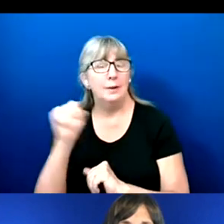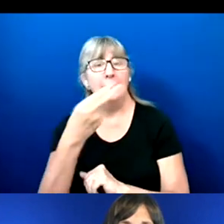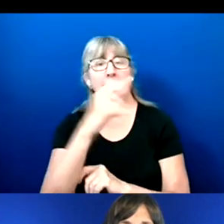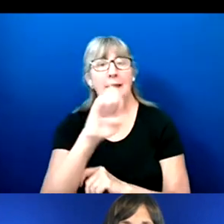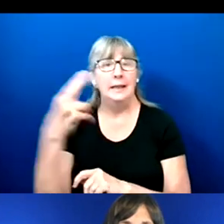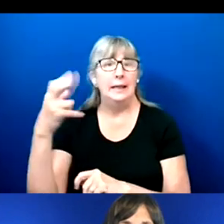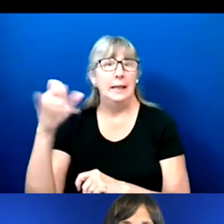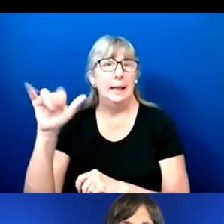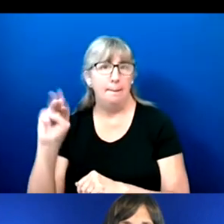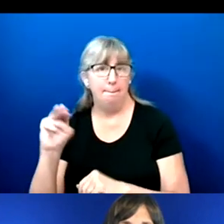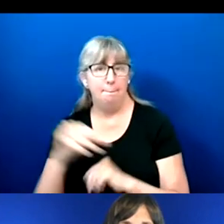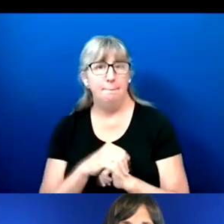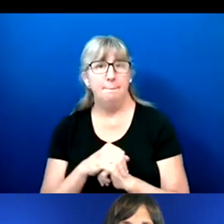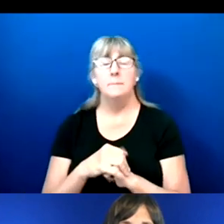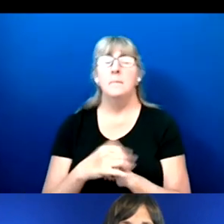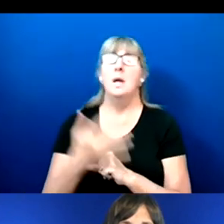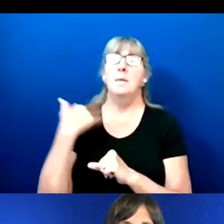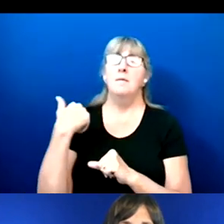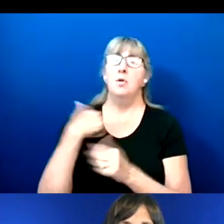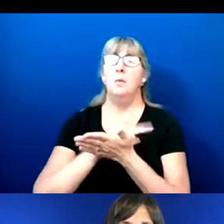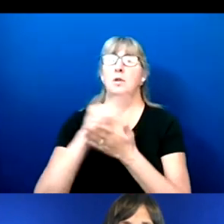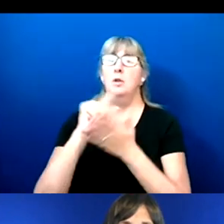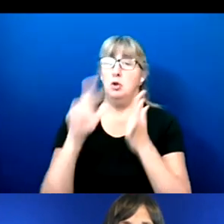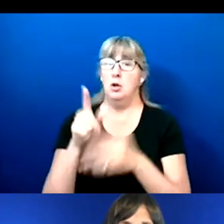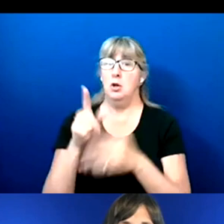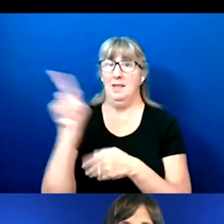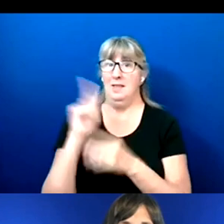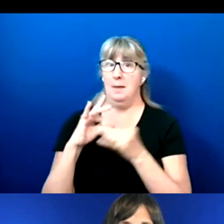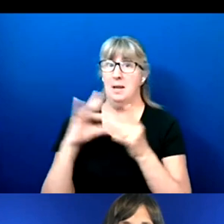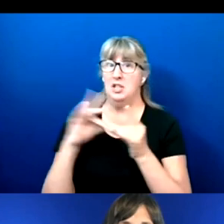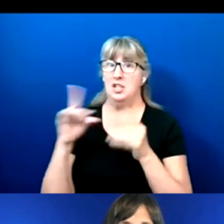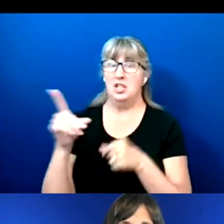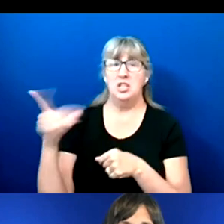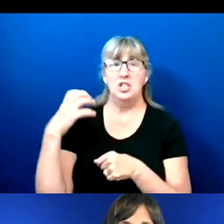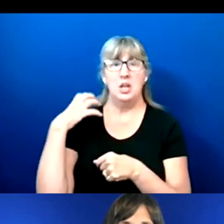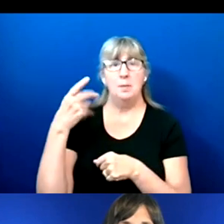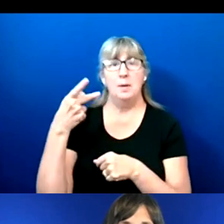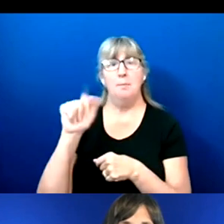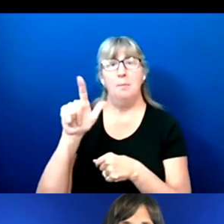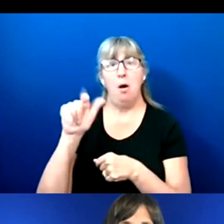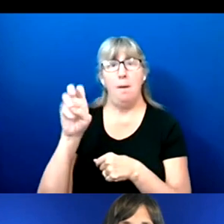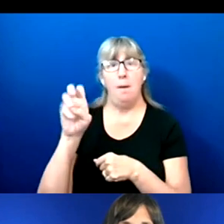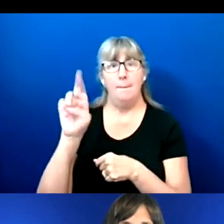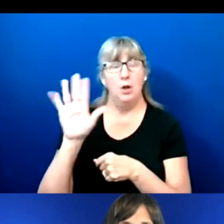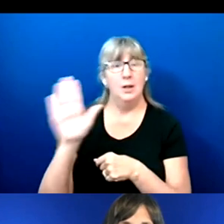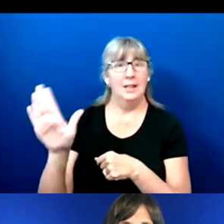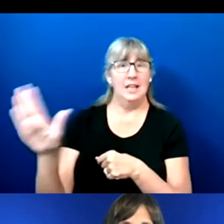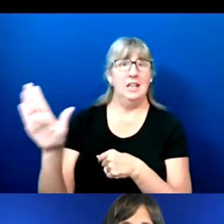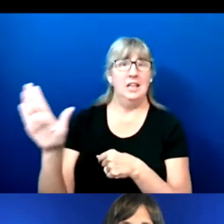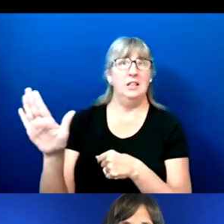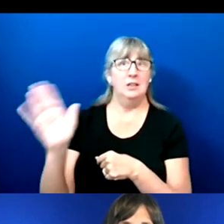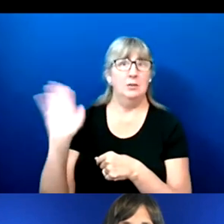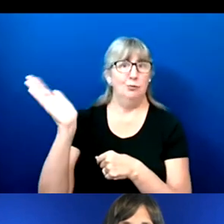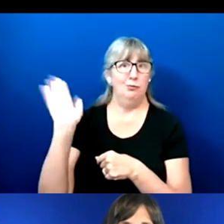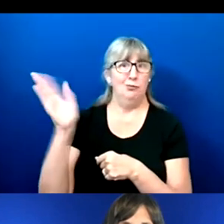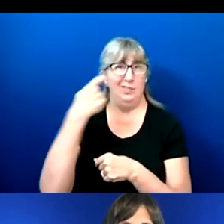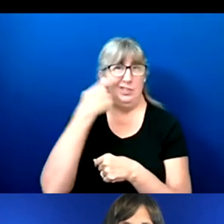I was the attorney that was mentioned in Chairman Palmer's address that we just heard.